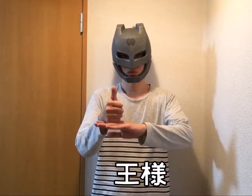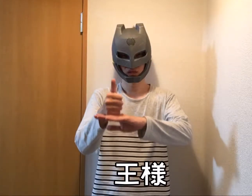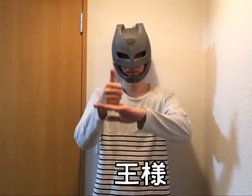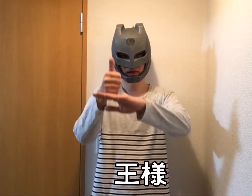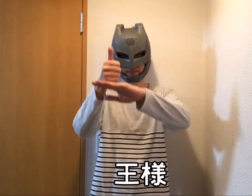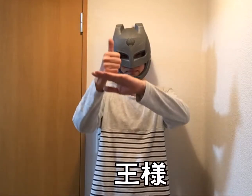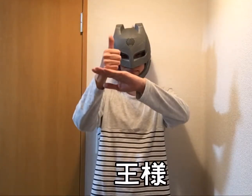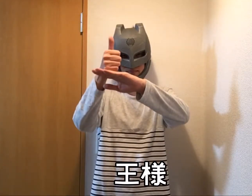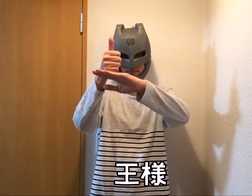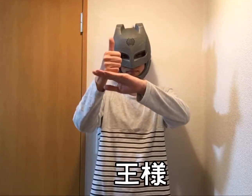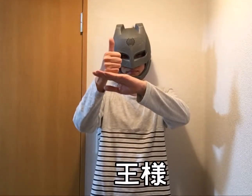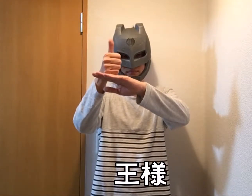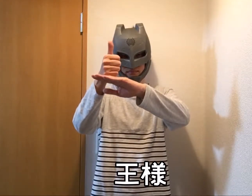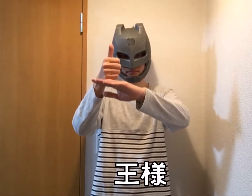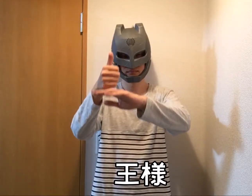King